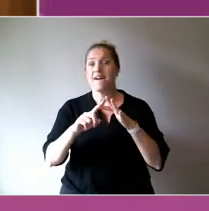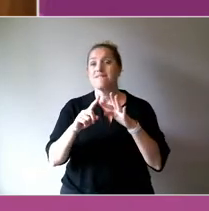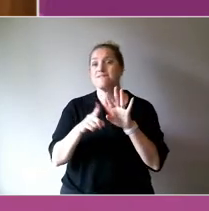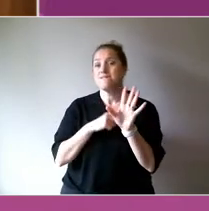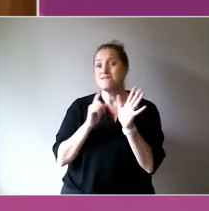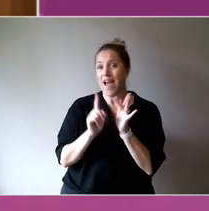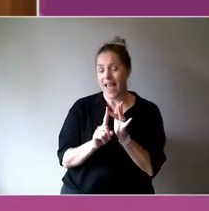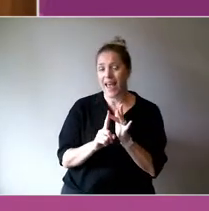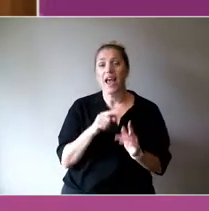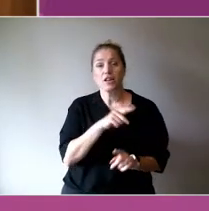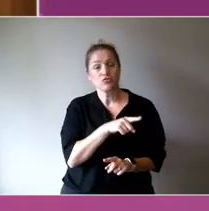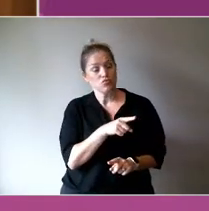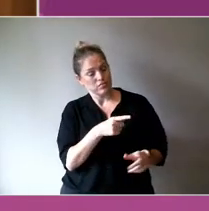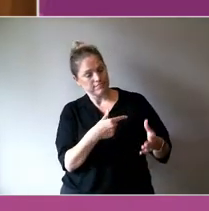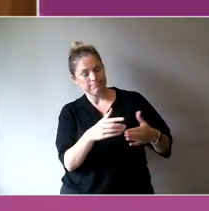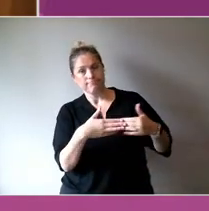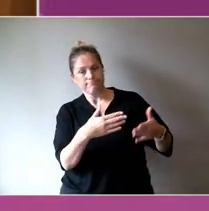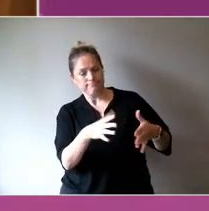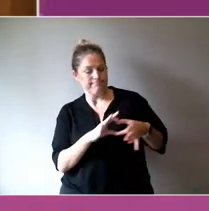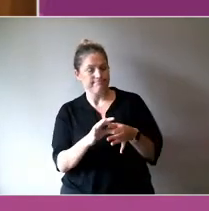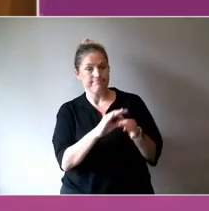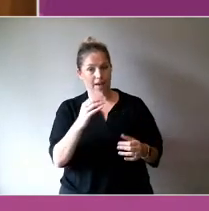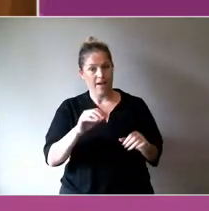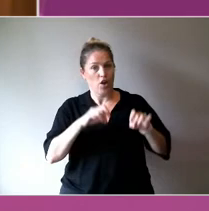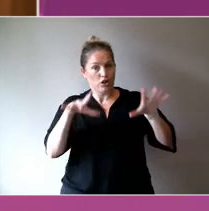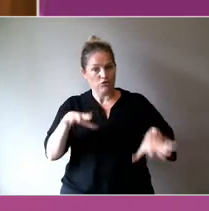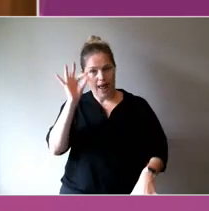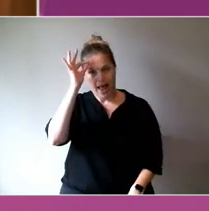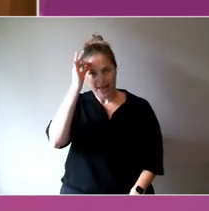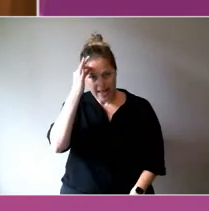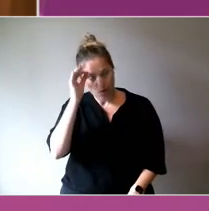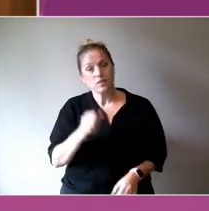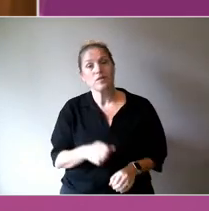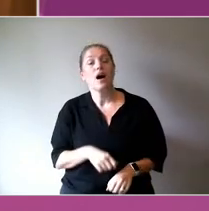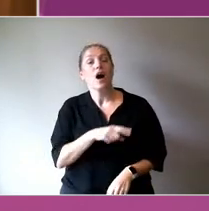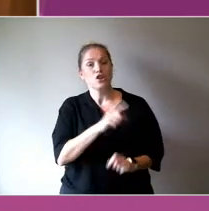of the Australia Council, partner and Melbourne office head at SEC Newgate, who will be our